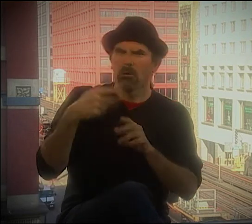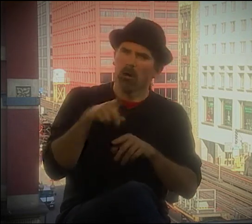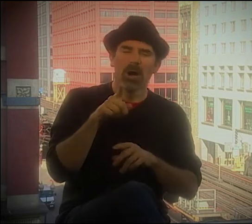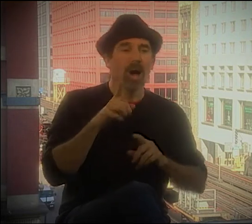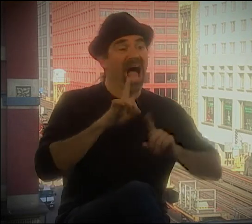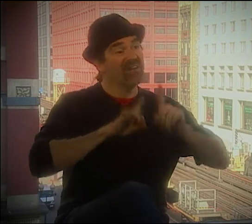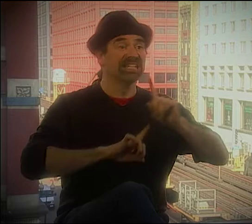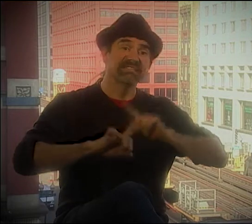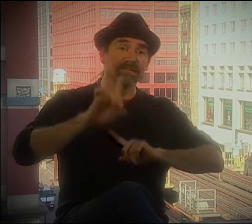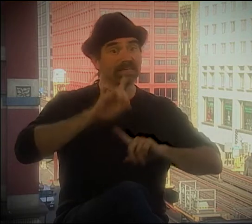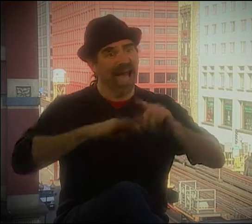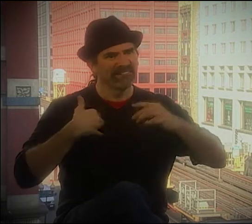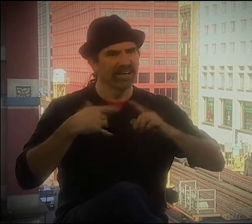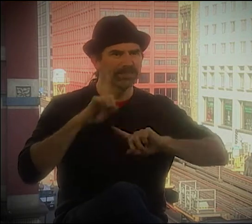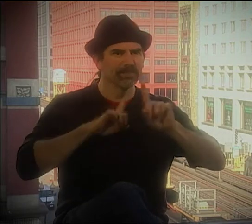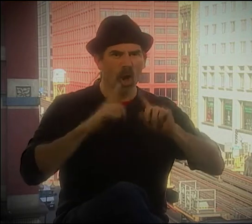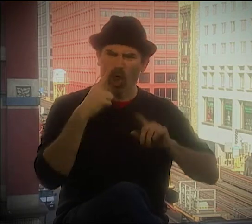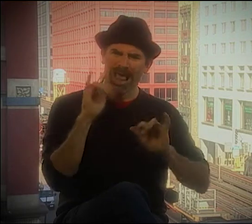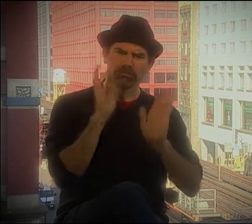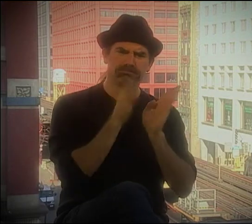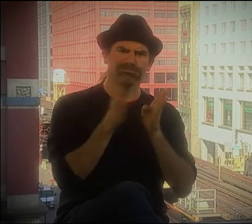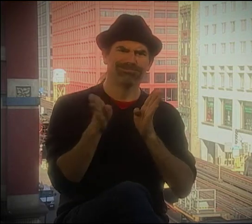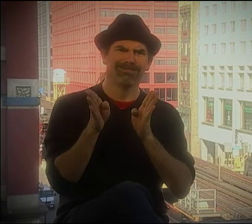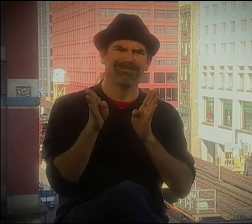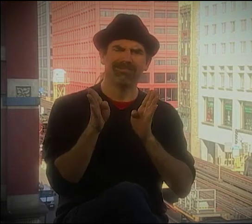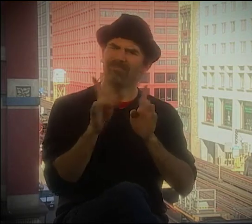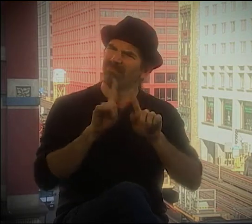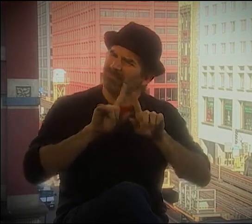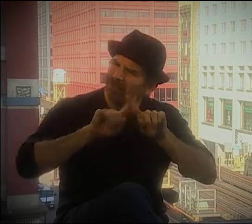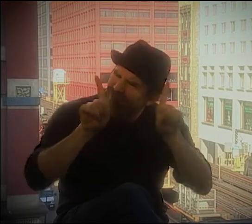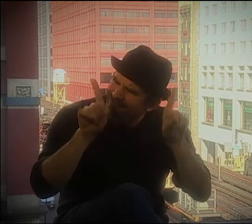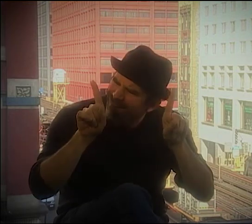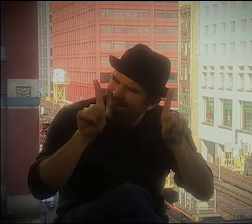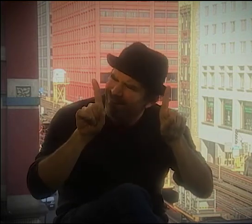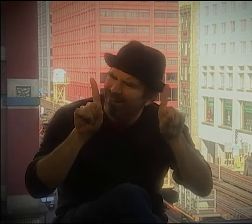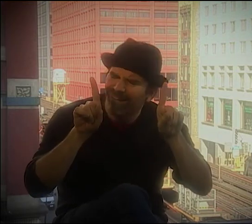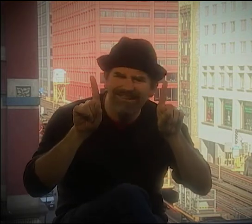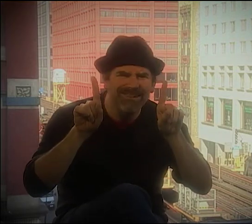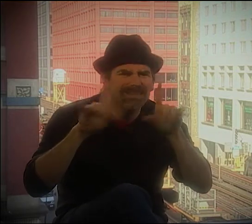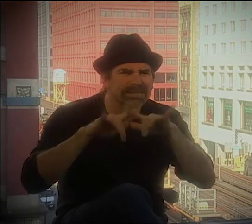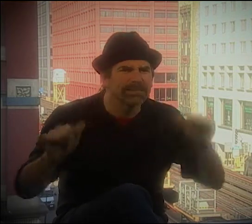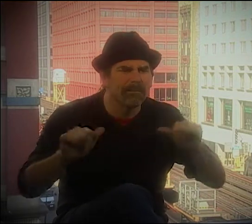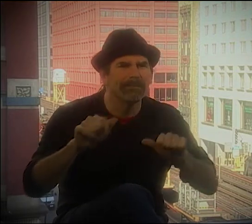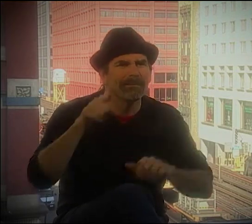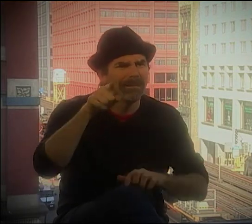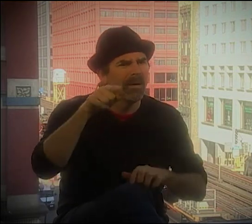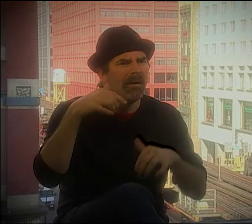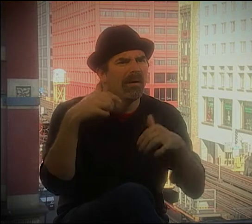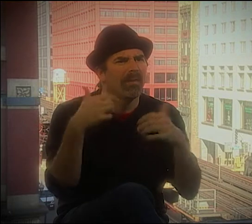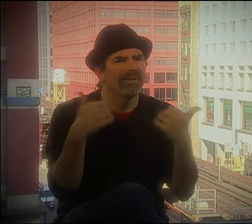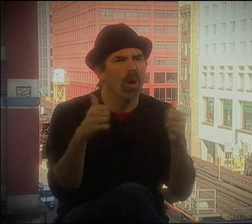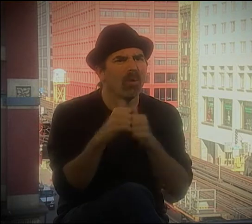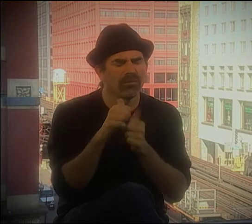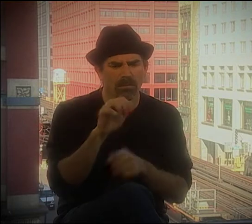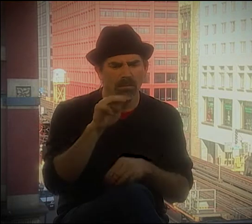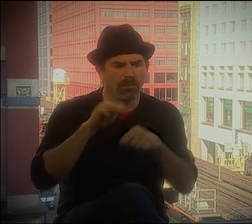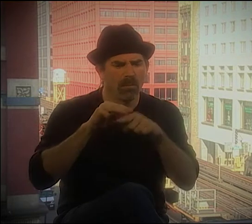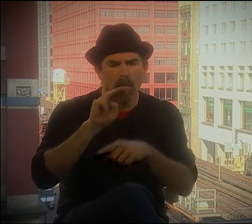I SAW THAT. IT WAS WONDERFUL. AND PEOPLE TOLD ME THAT SHE, YOU KNOW, WOULD TALK AND SIGN